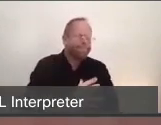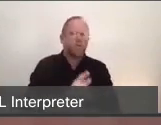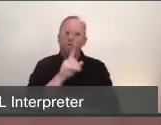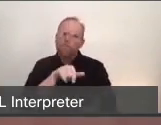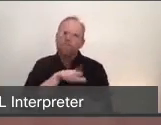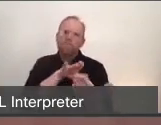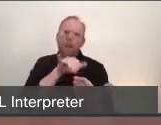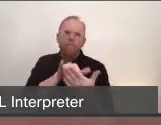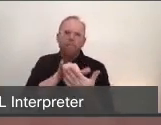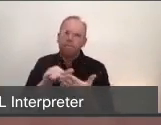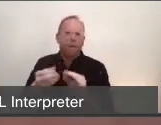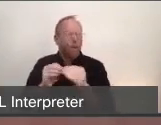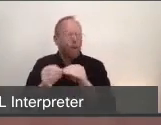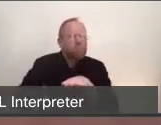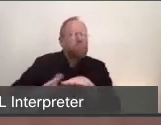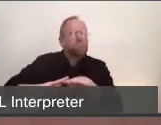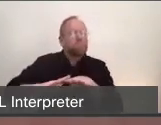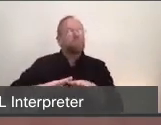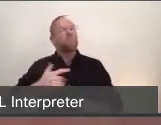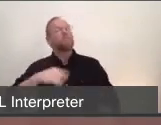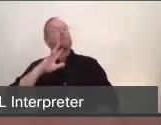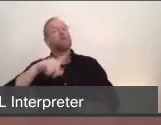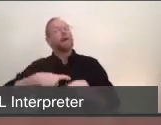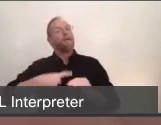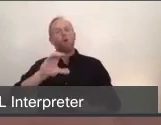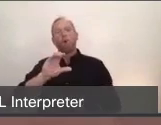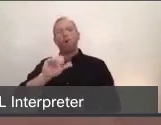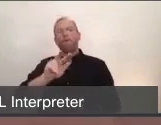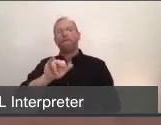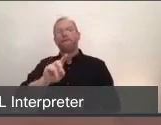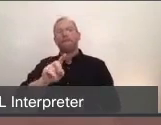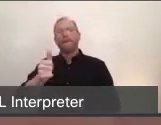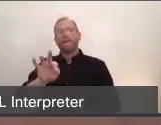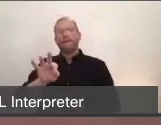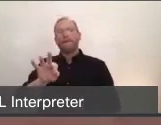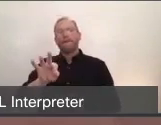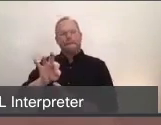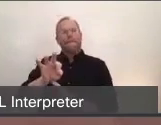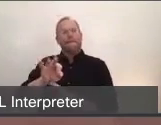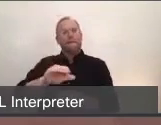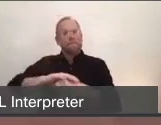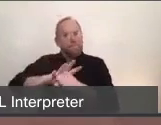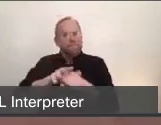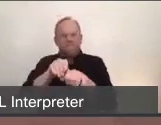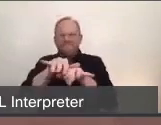an overview of COVID-19 activity in Marin, reveal how COVID-19 is affecting our hospitals now,